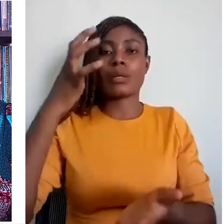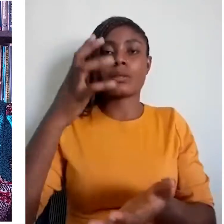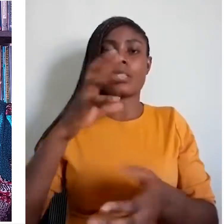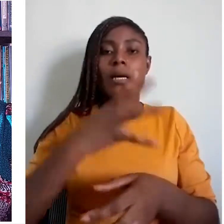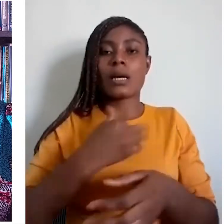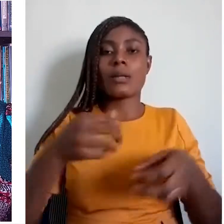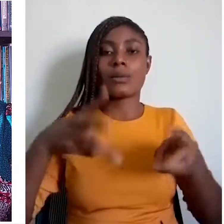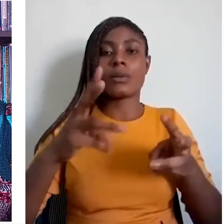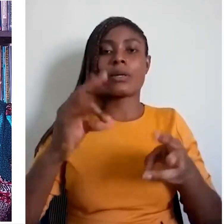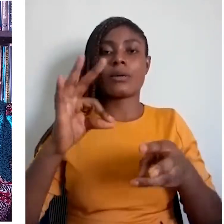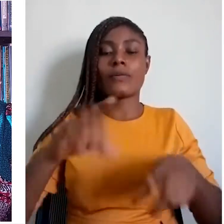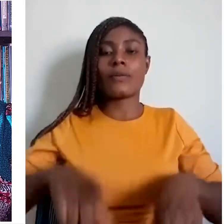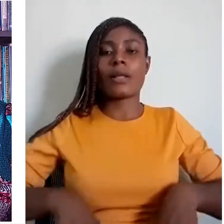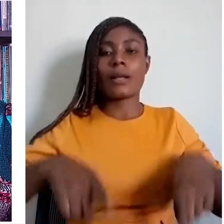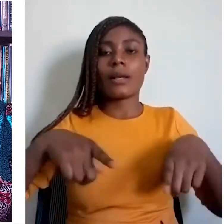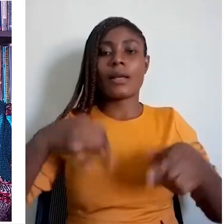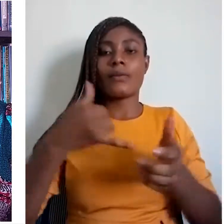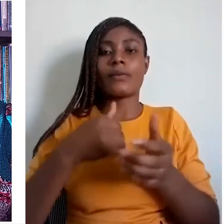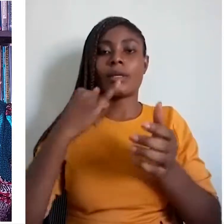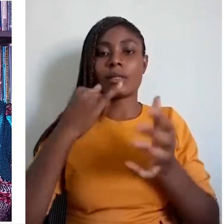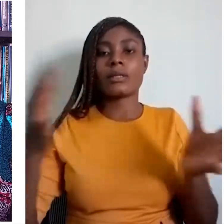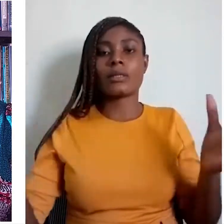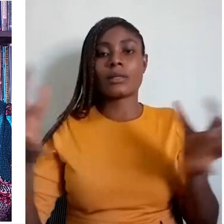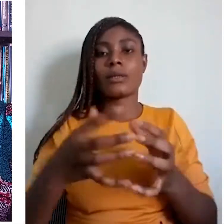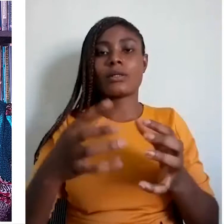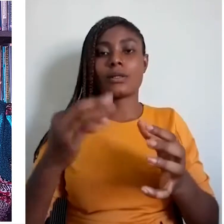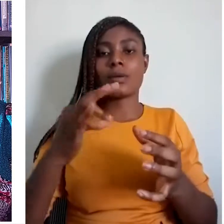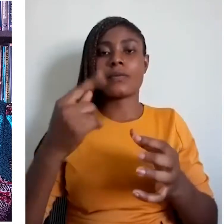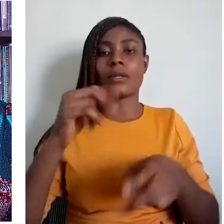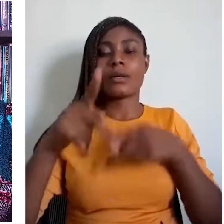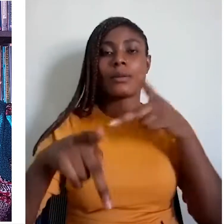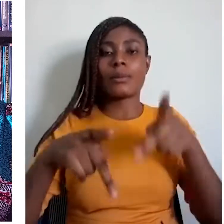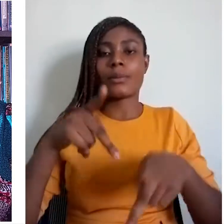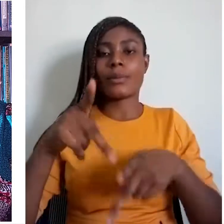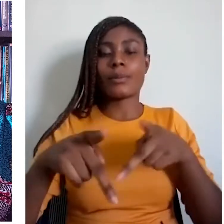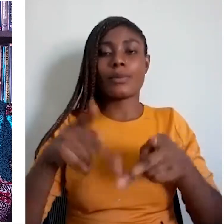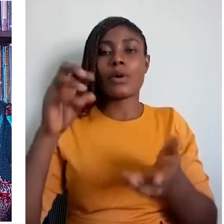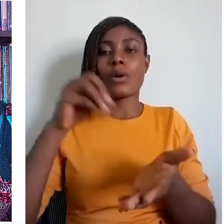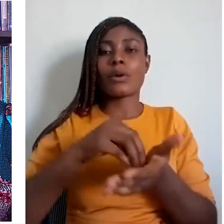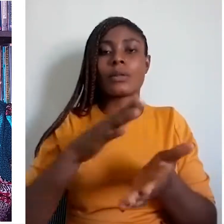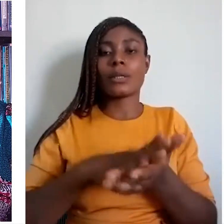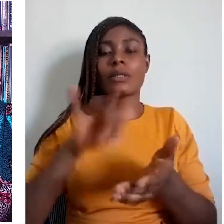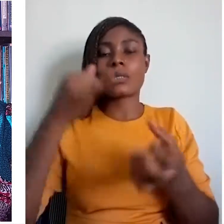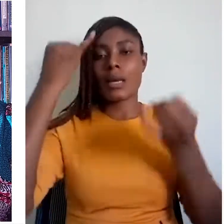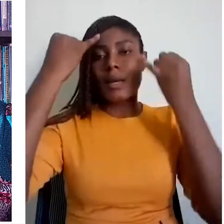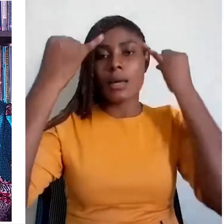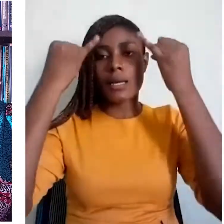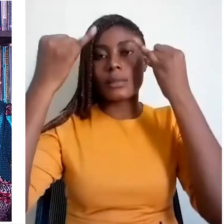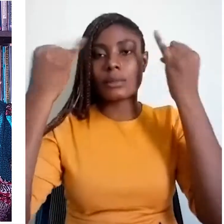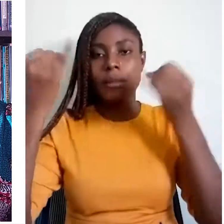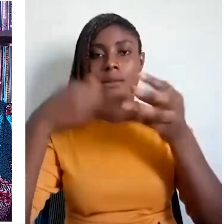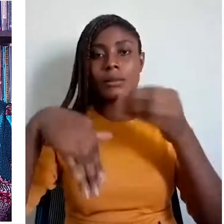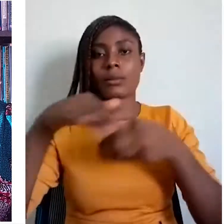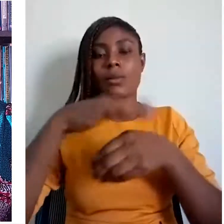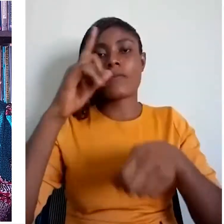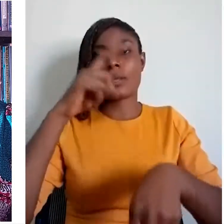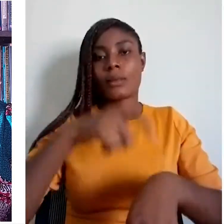It is a collection of the accomplishments of a people, containing the ideas over time through heritage and indigenous traditions.